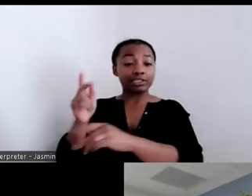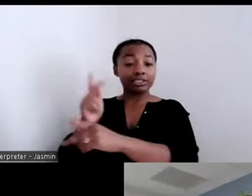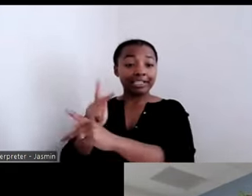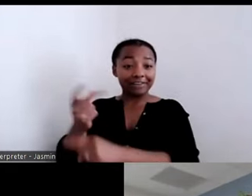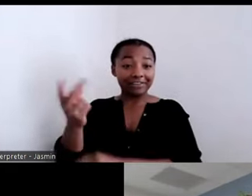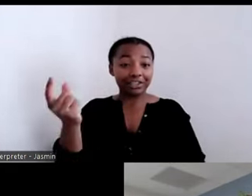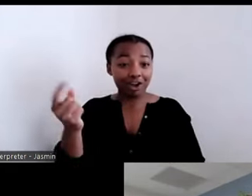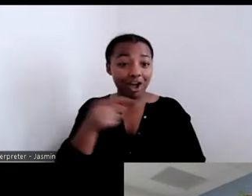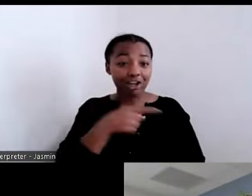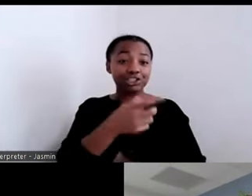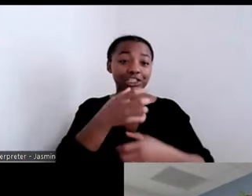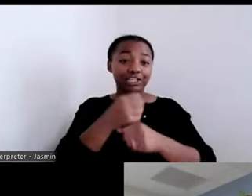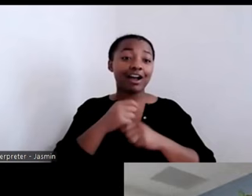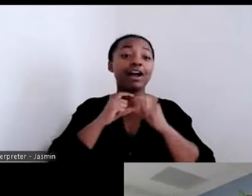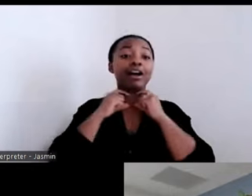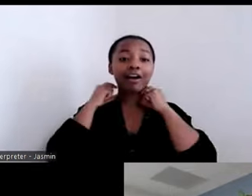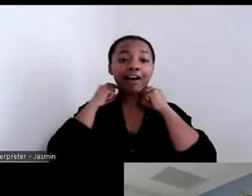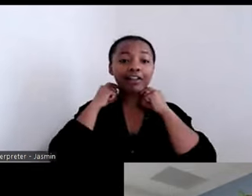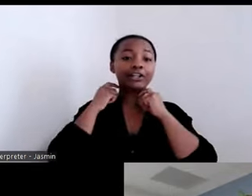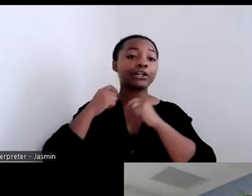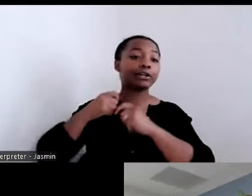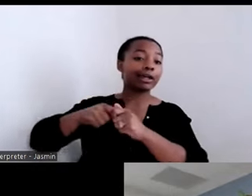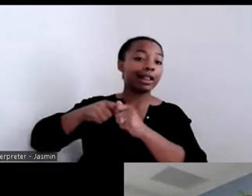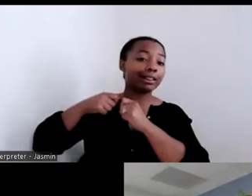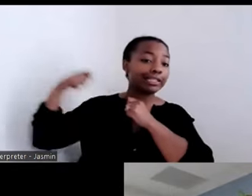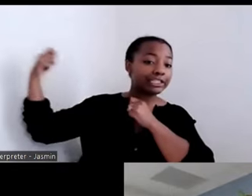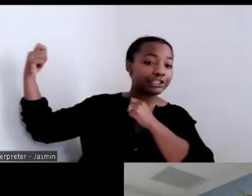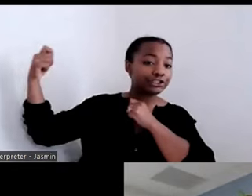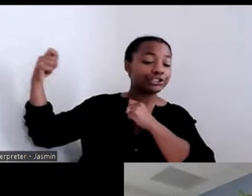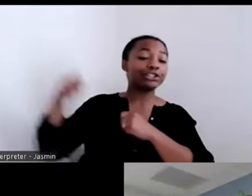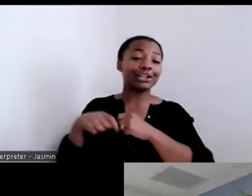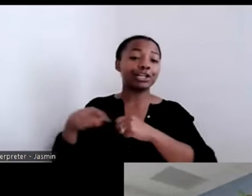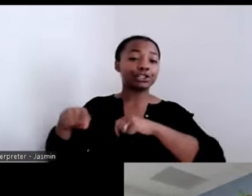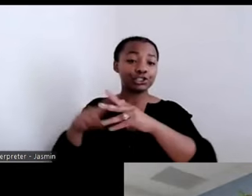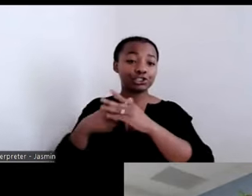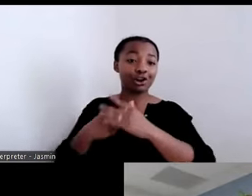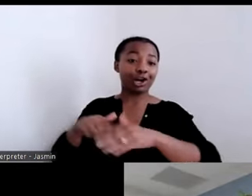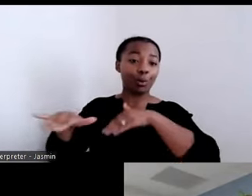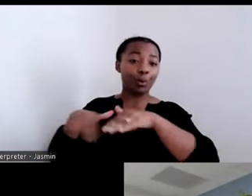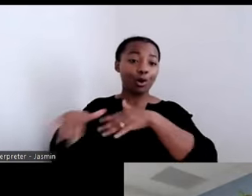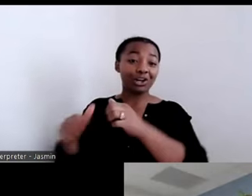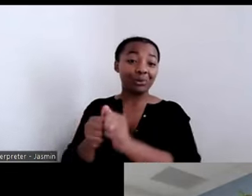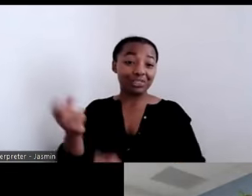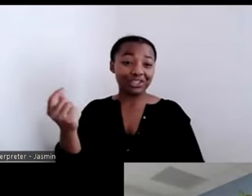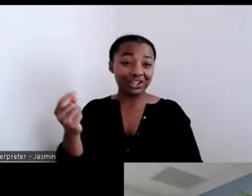and a leash, and she started walking the dog. The dog happened to be cute. Which